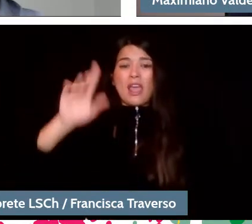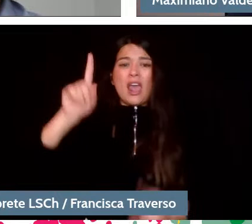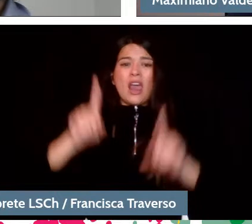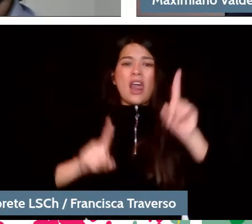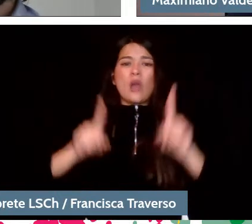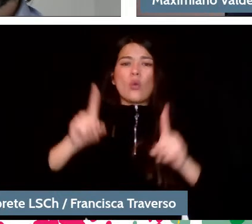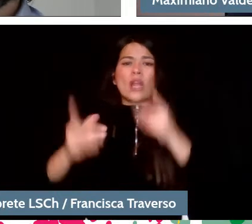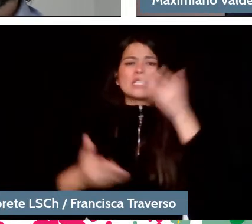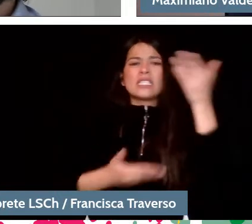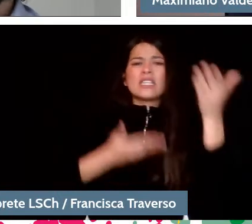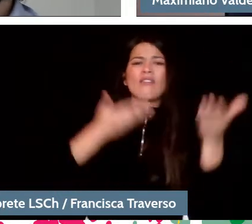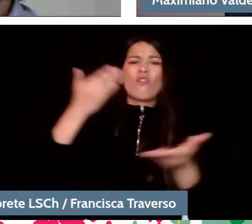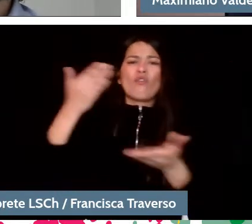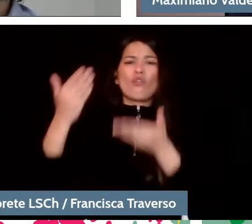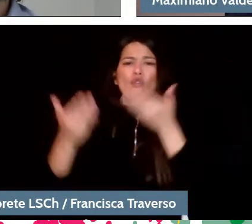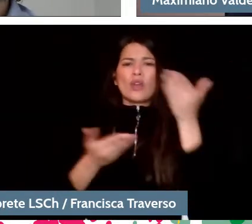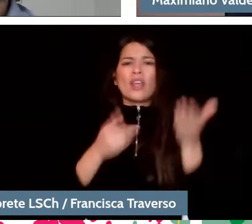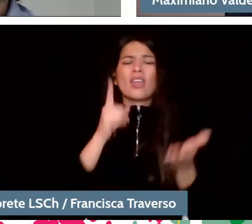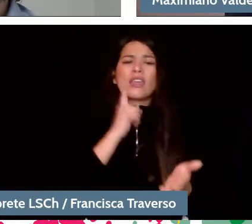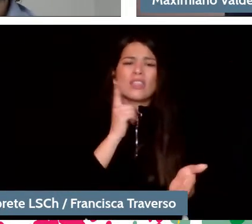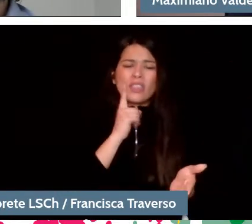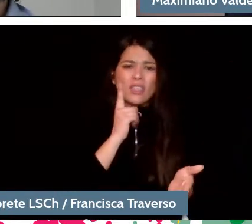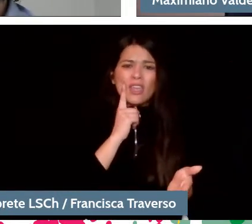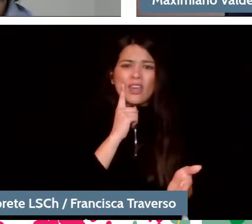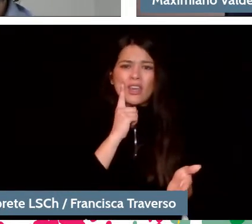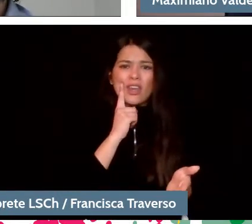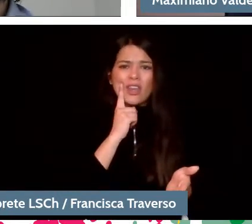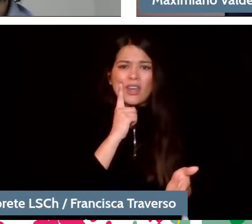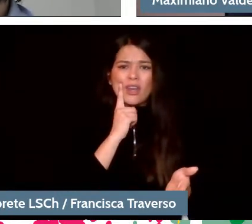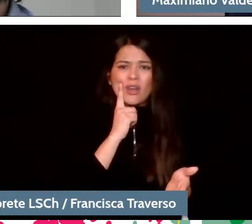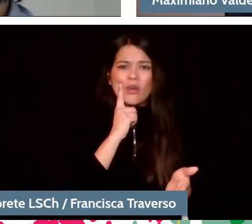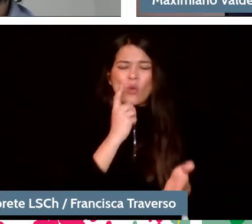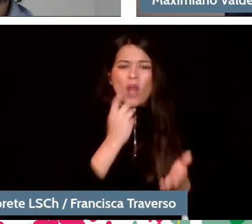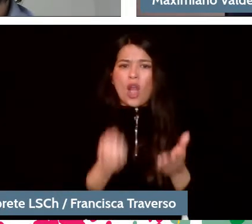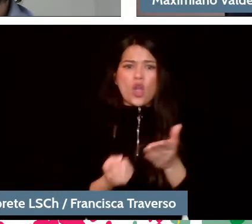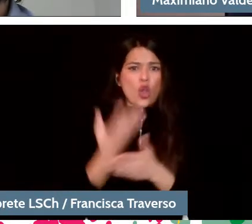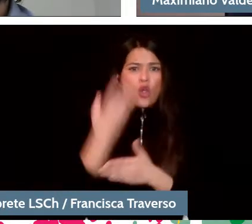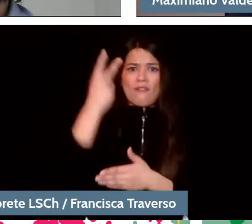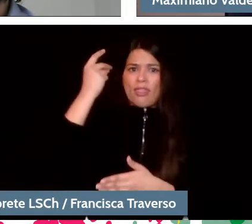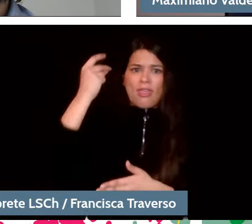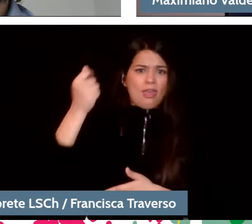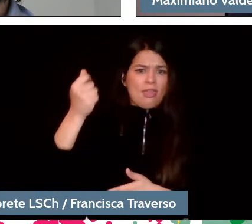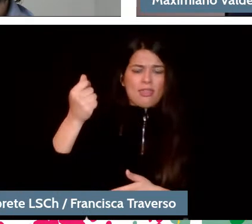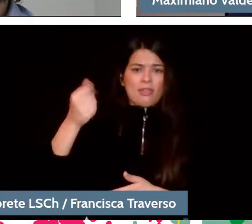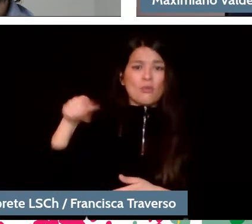which do have something new in the sense that he is a musician, I would say a bit special